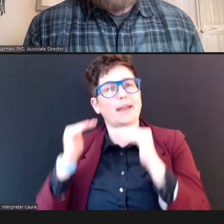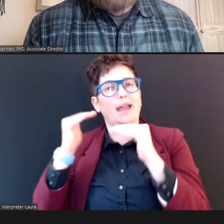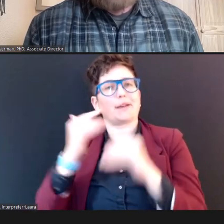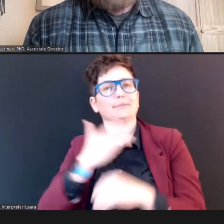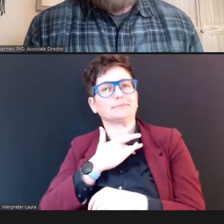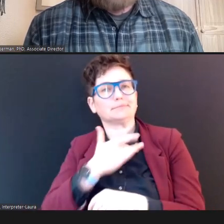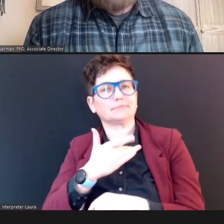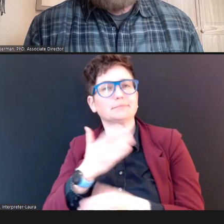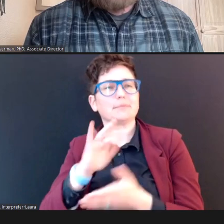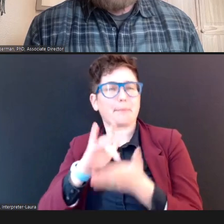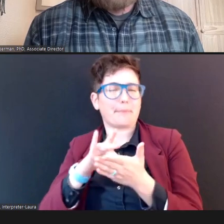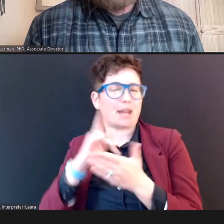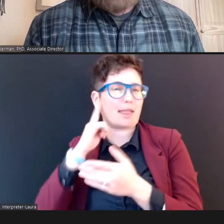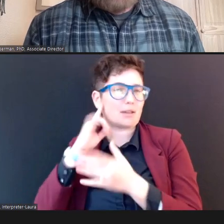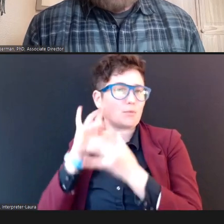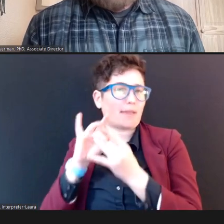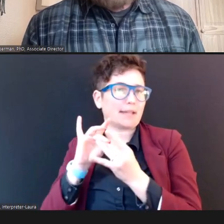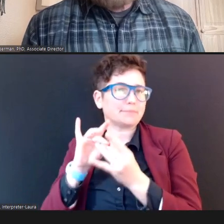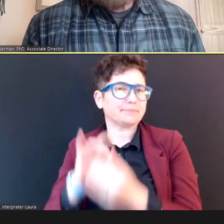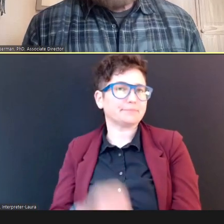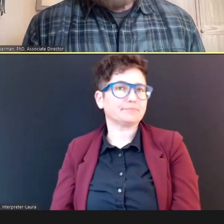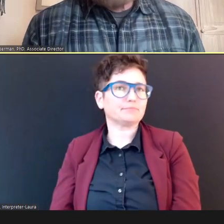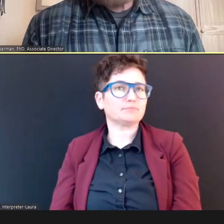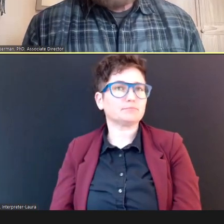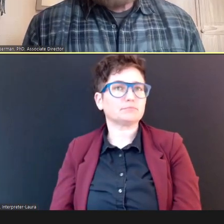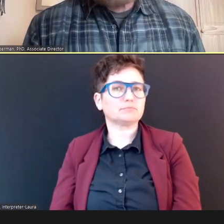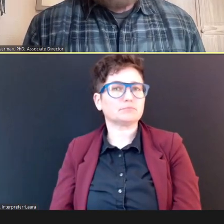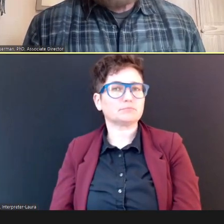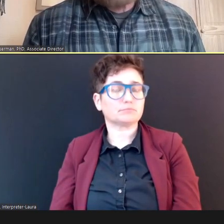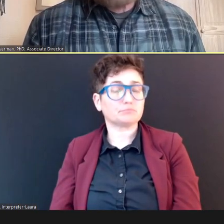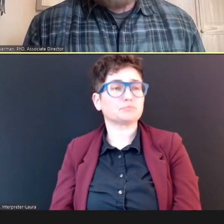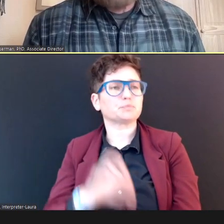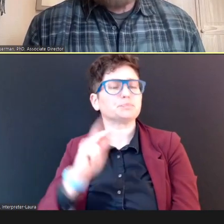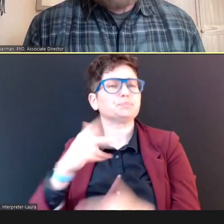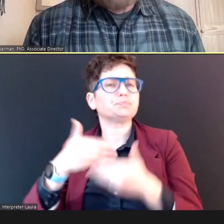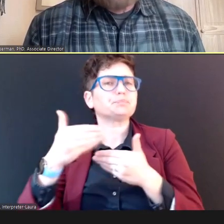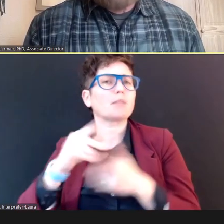DR. So this next question comes out of -- a concern, we all